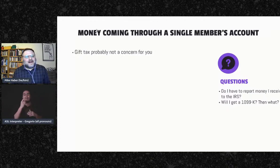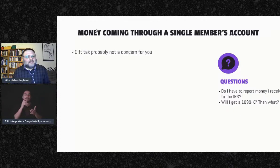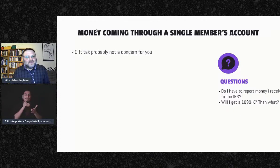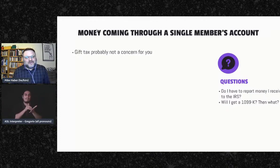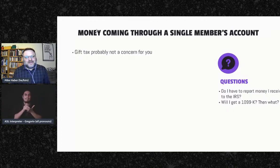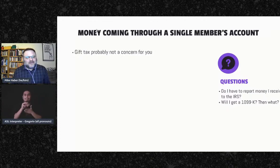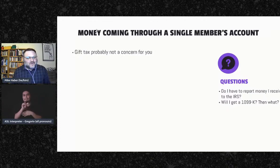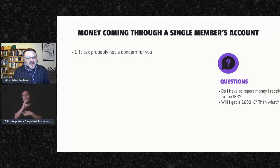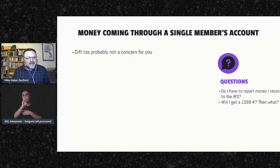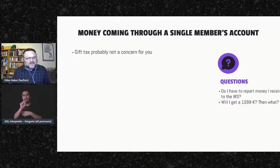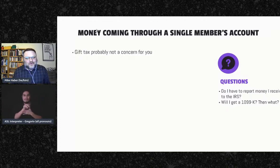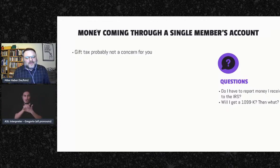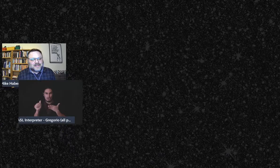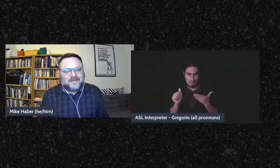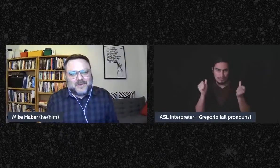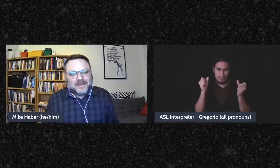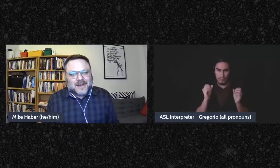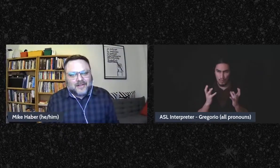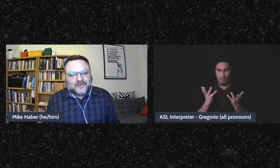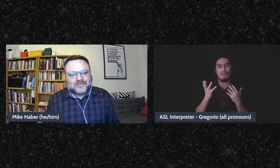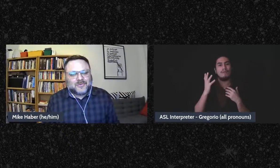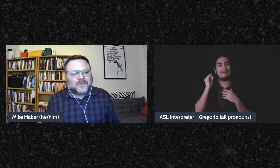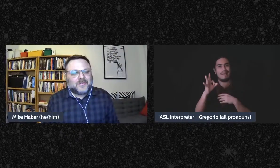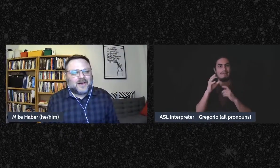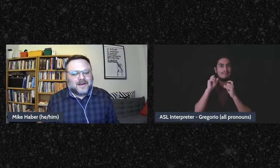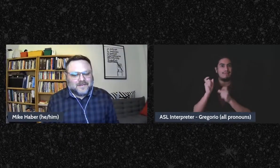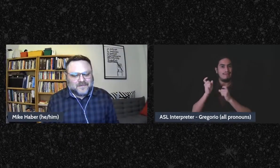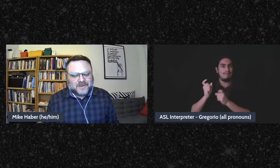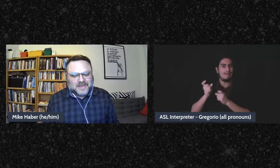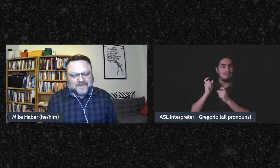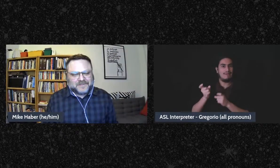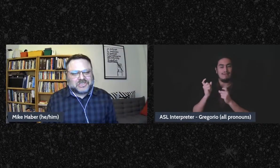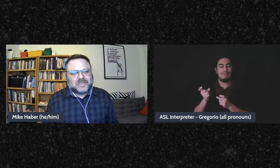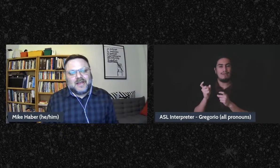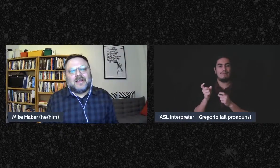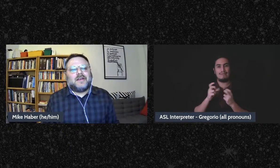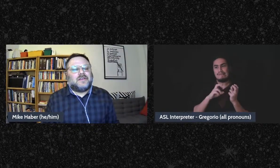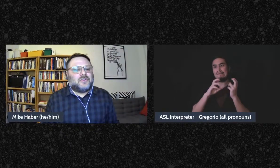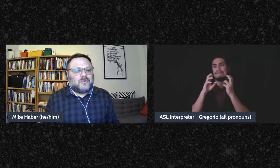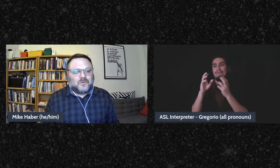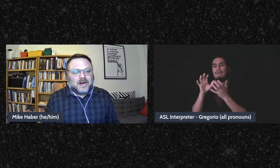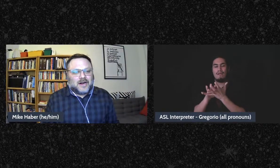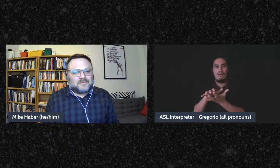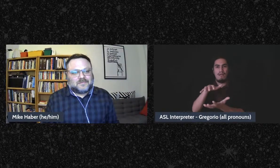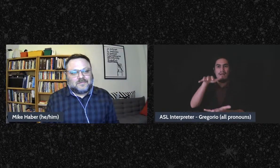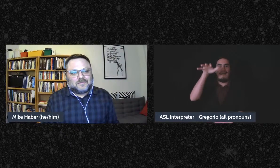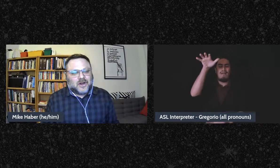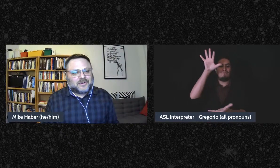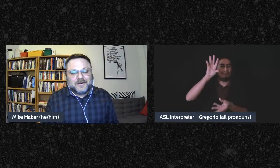um if you're giving away more than 11million dollars worth of gifts, you are